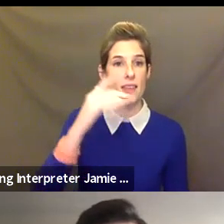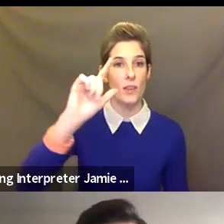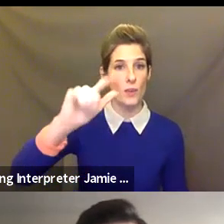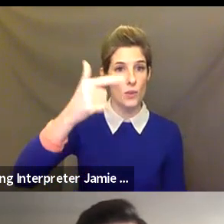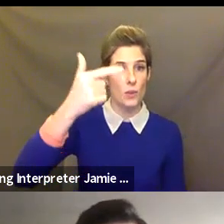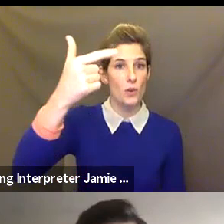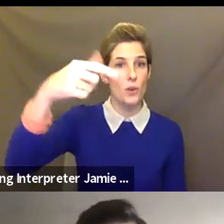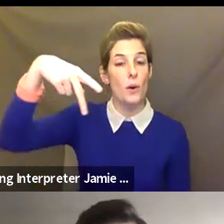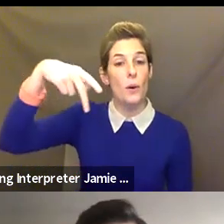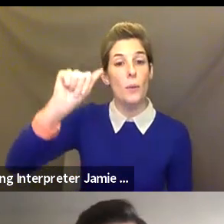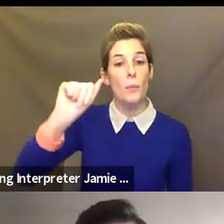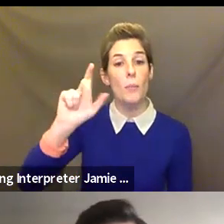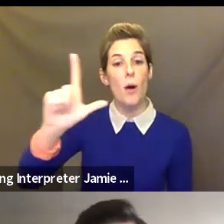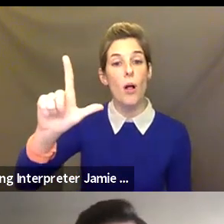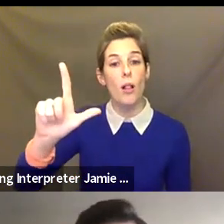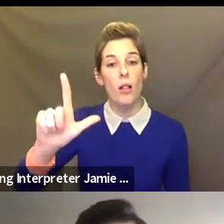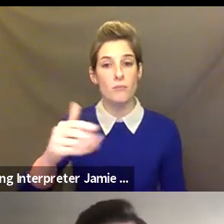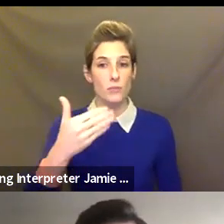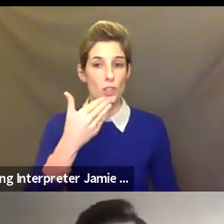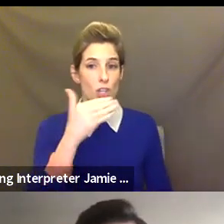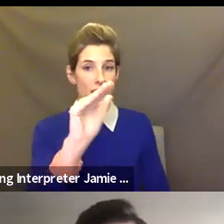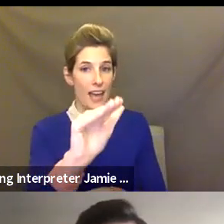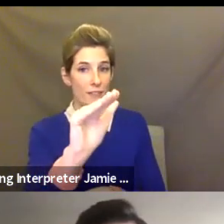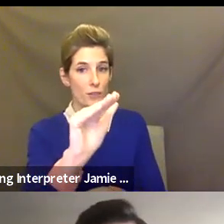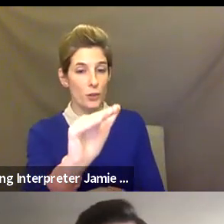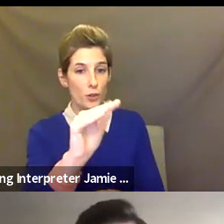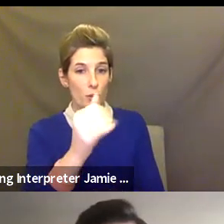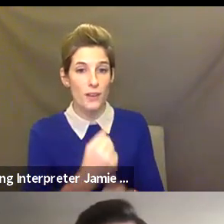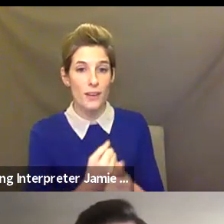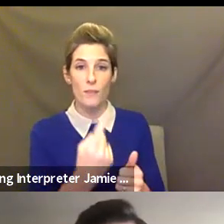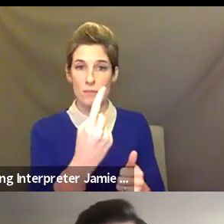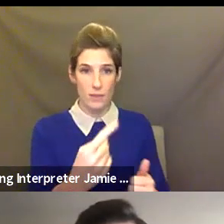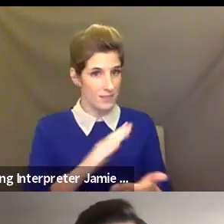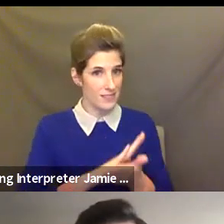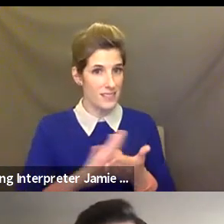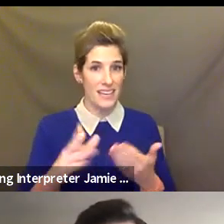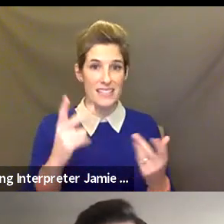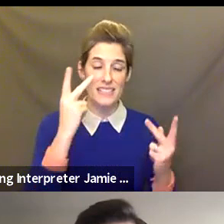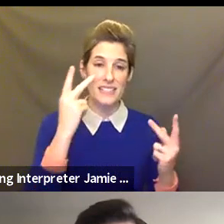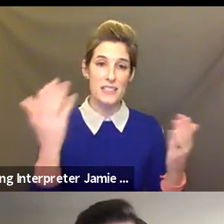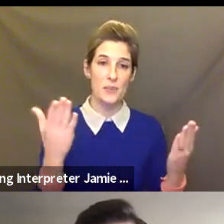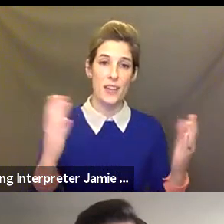Paul Brewster McGinley: Good afternoon, everybody. It's so nice to be in virtual space with you and to see familiar faces